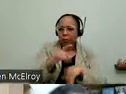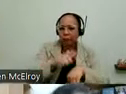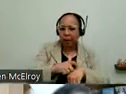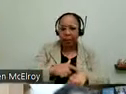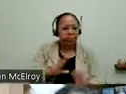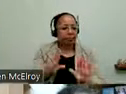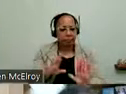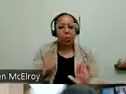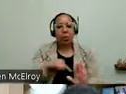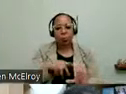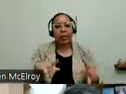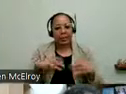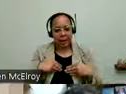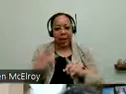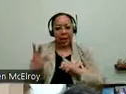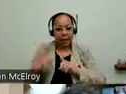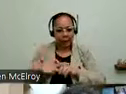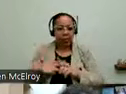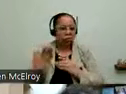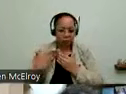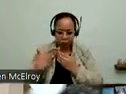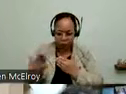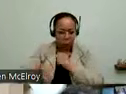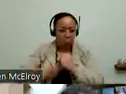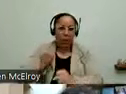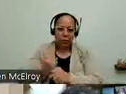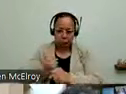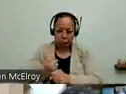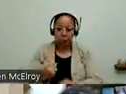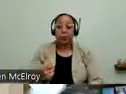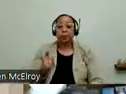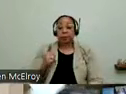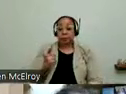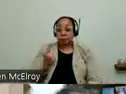all year round. The one thing that has to be found is that it takes time to